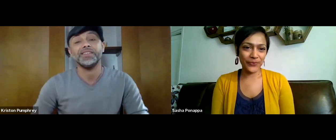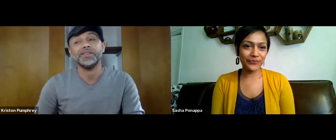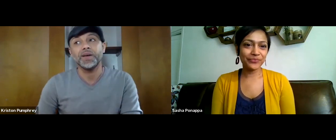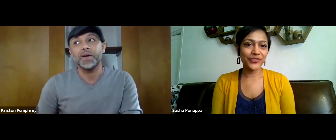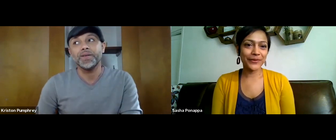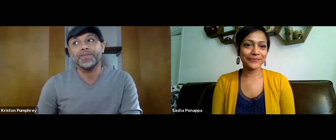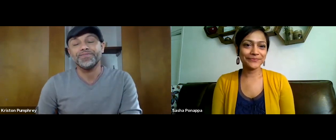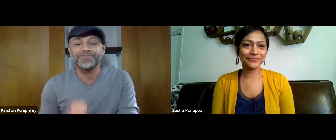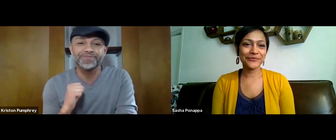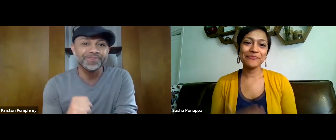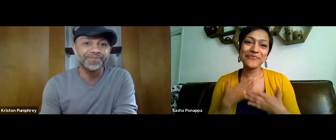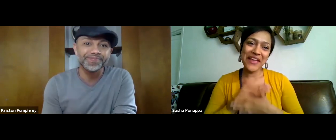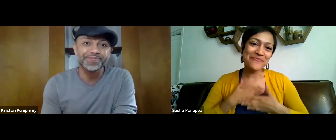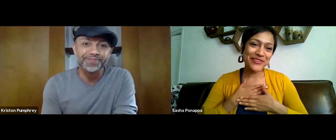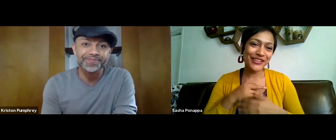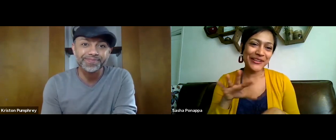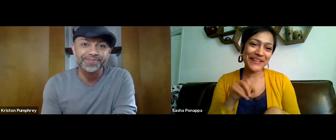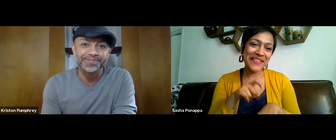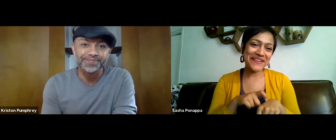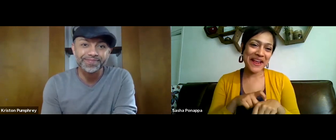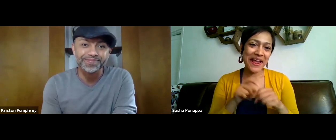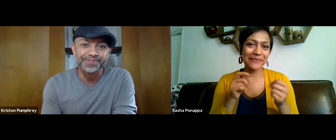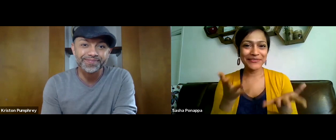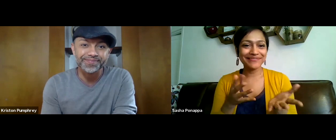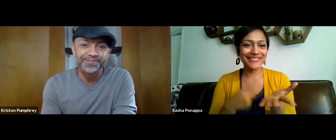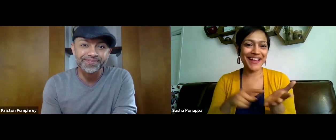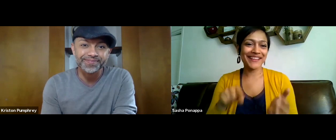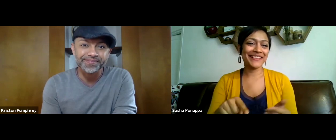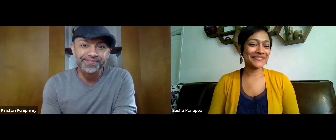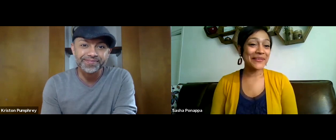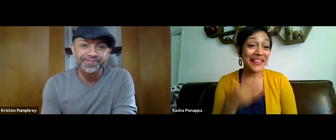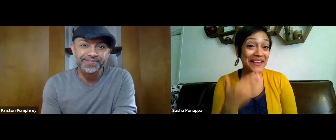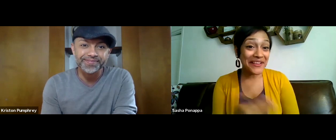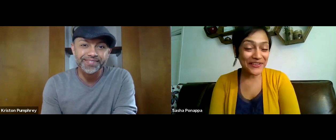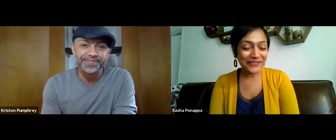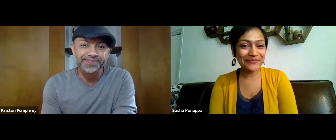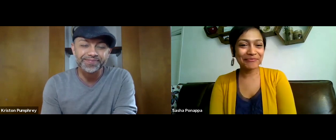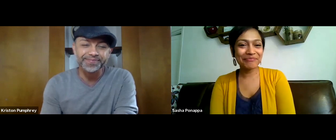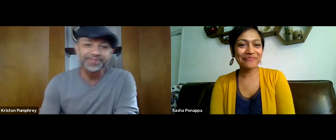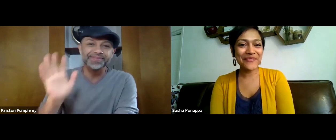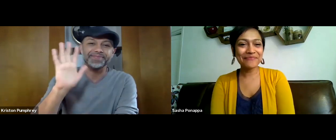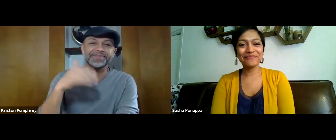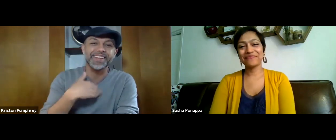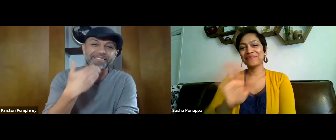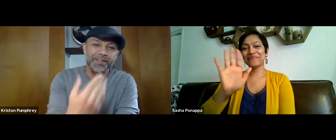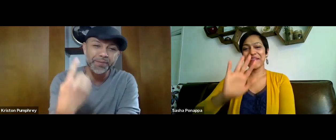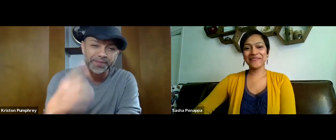support each other and we can get through this. Kriston, thanks for taking the time to talk. I appreciate it, thanks.